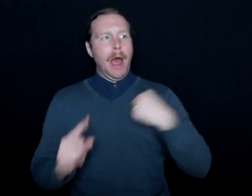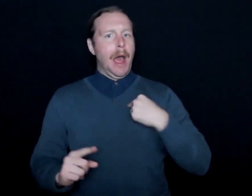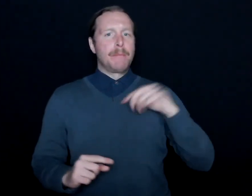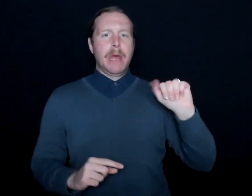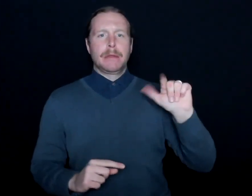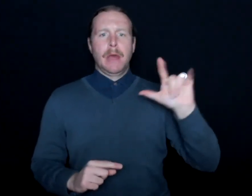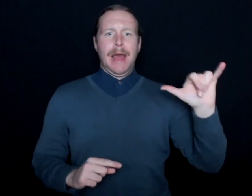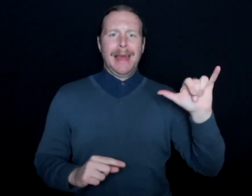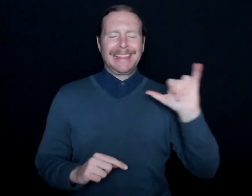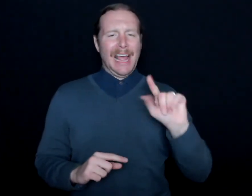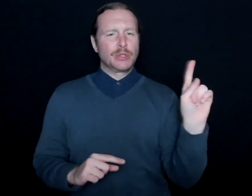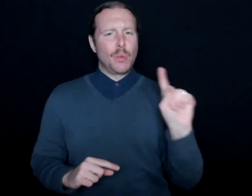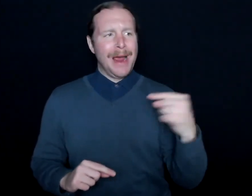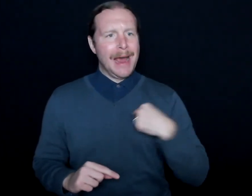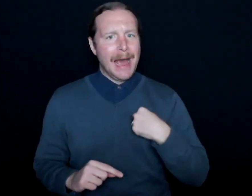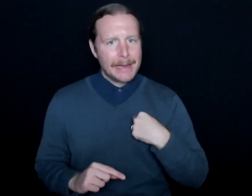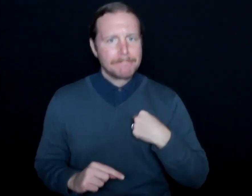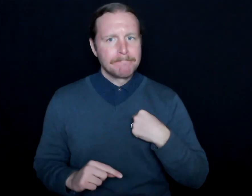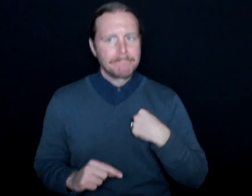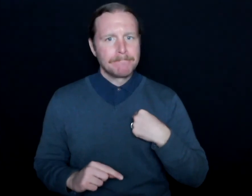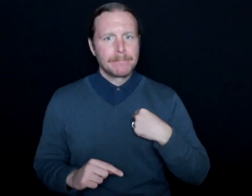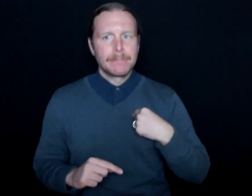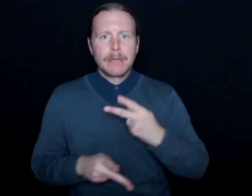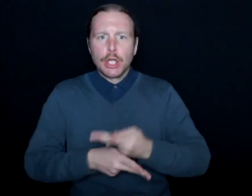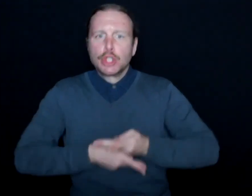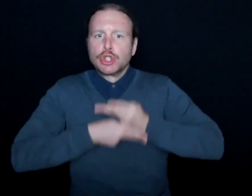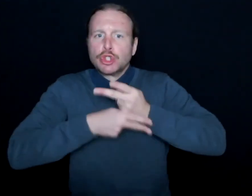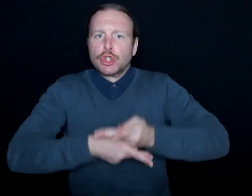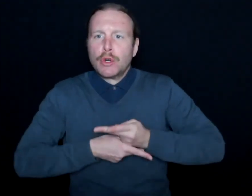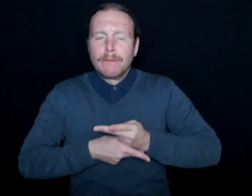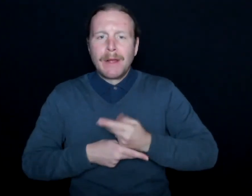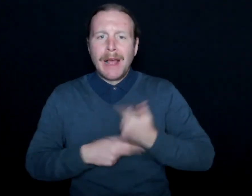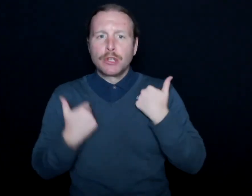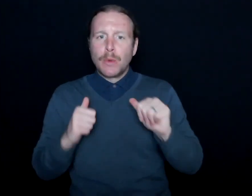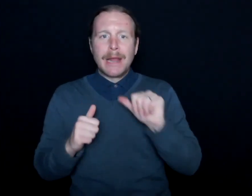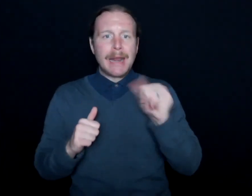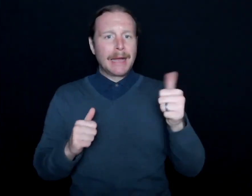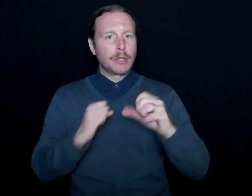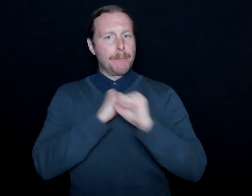And I think that's where I'm conservative in that nature, where I try not to promote--